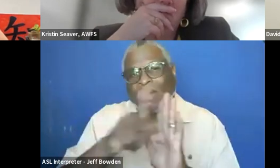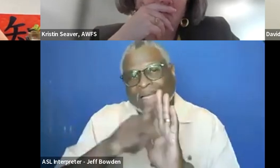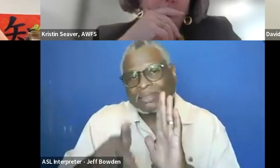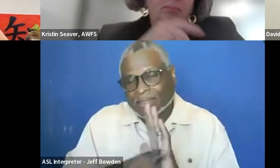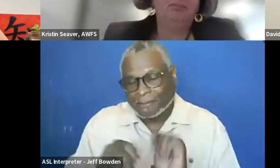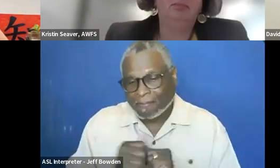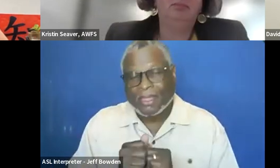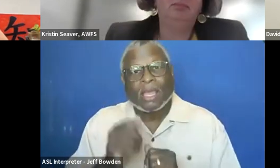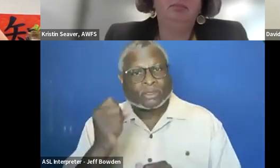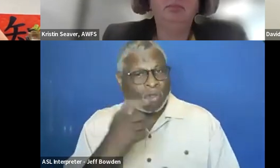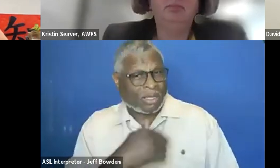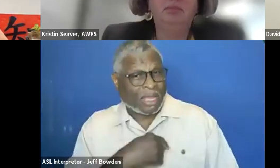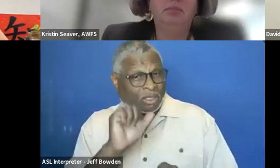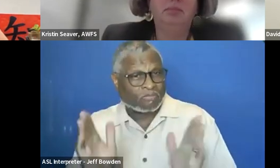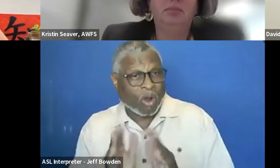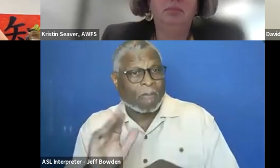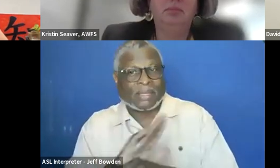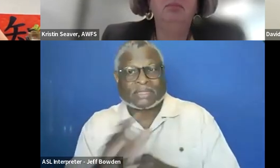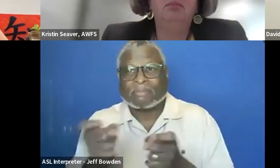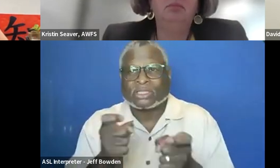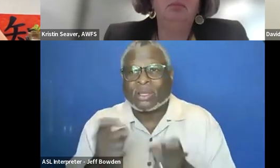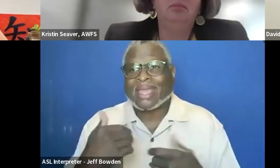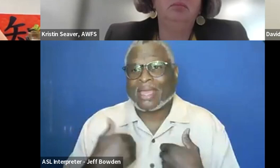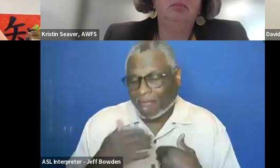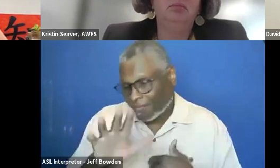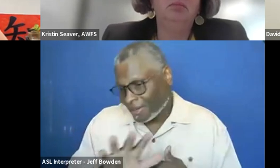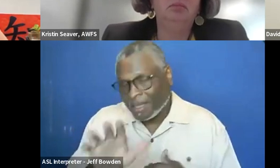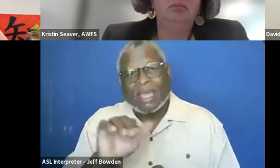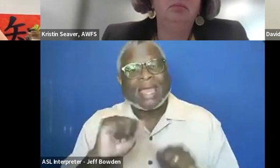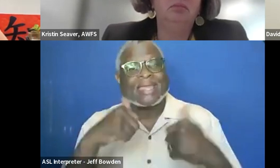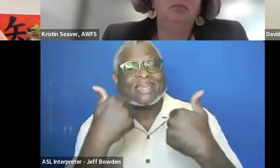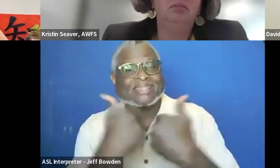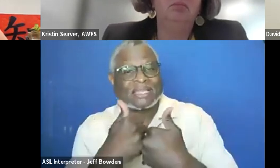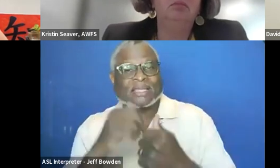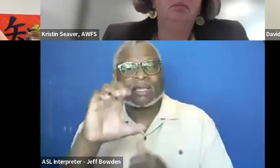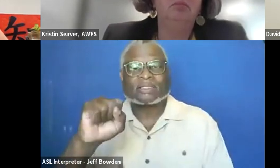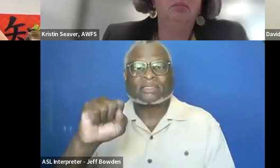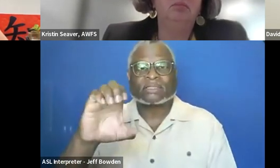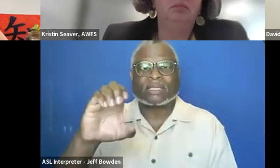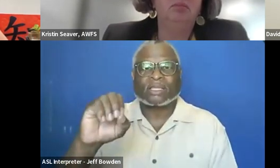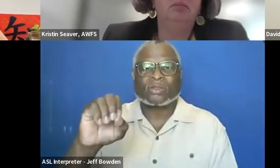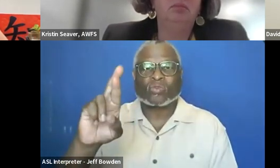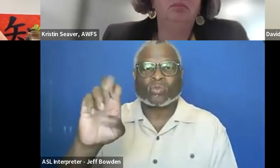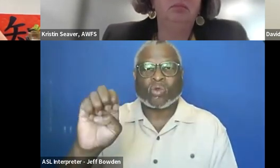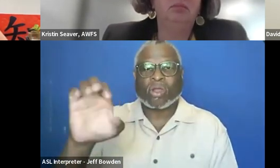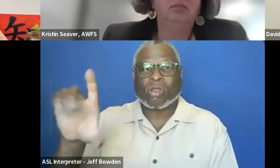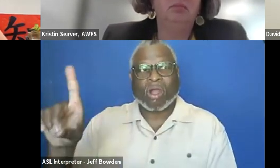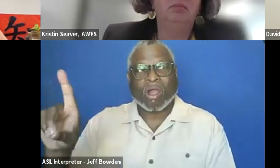so like the Small Business Administration has an agency scorecard for utilization and different types of small business.